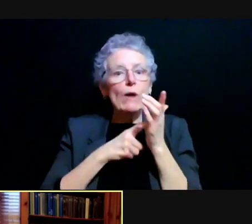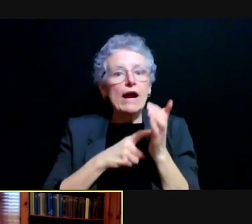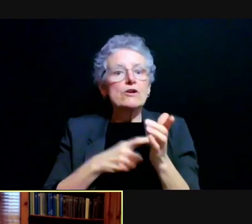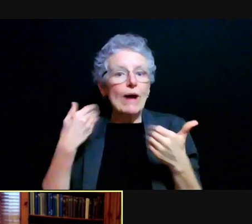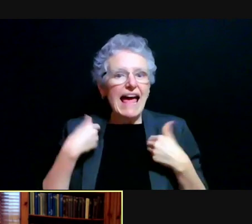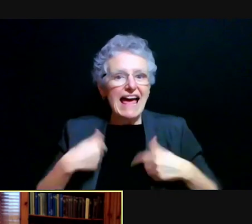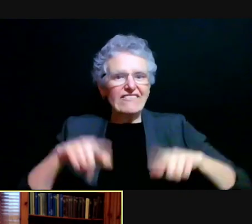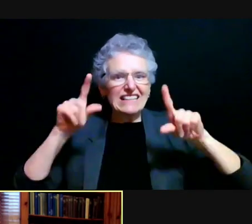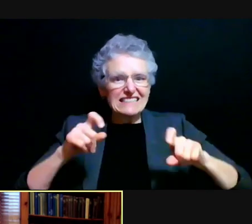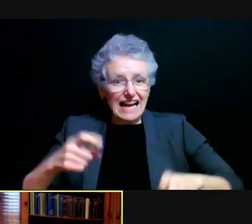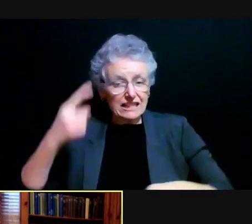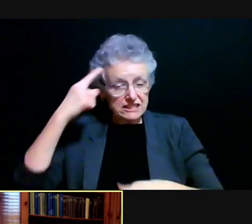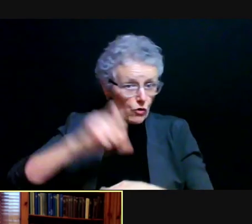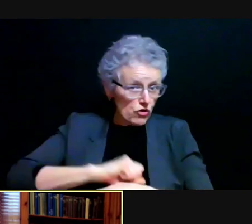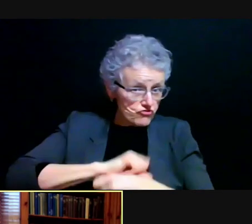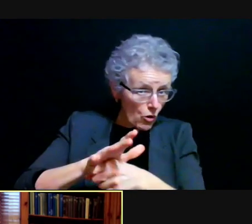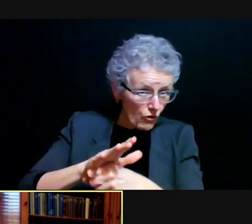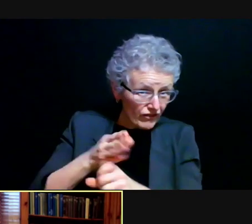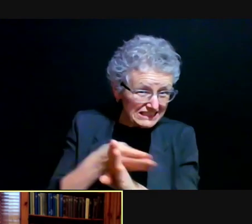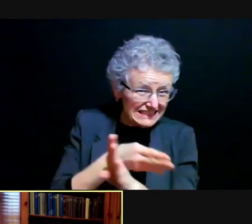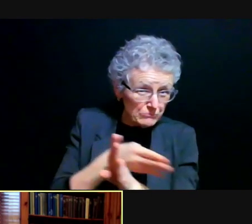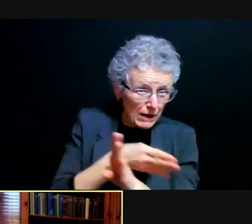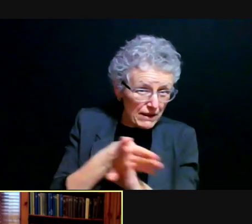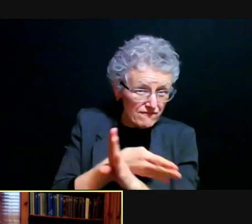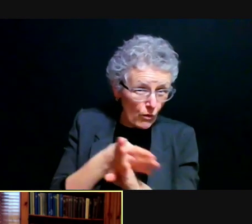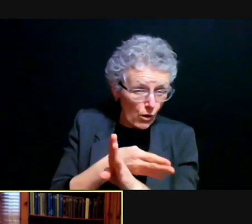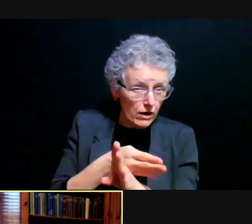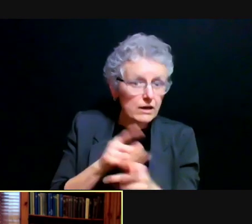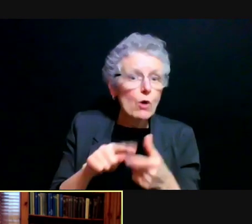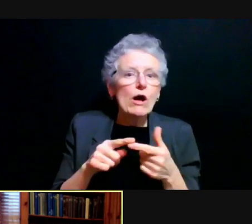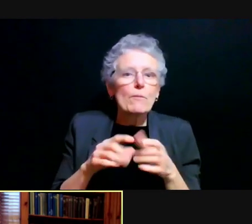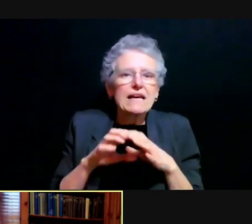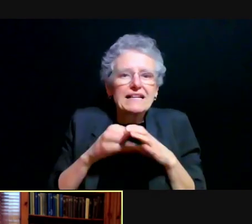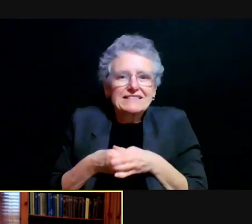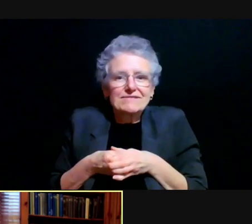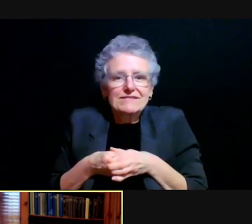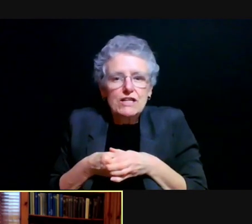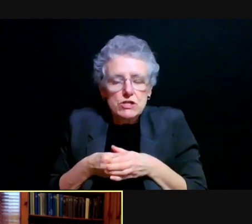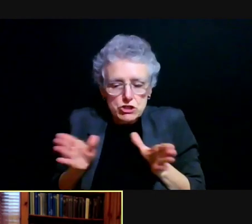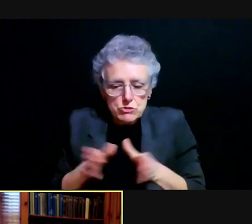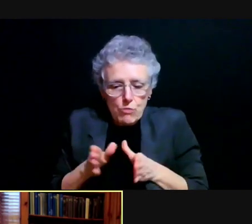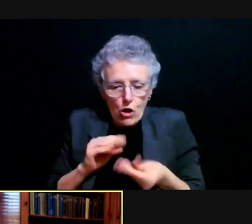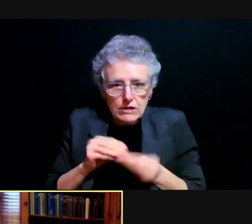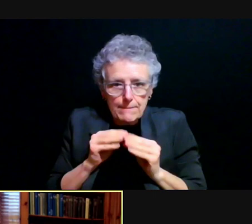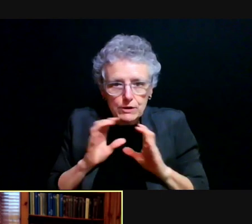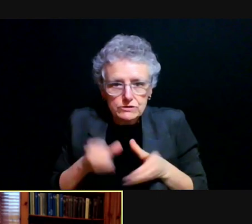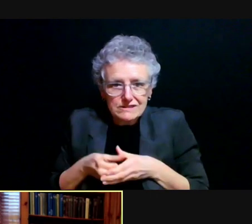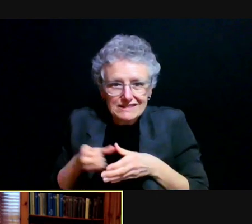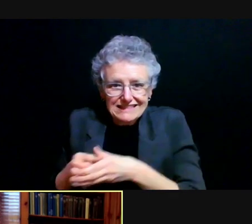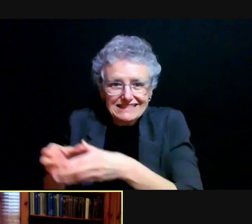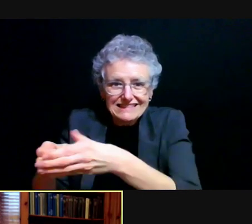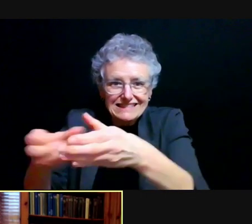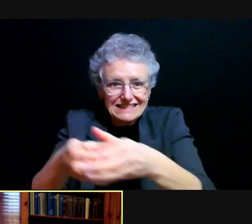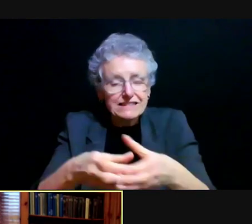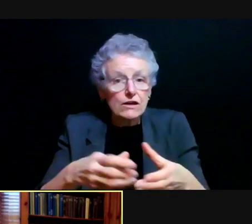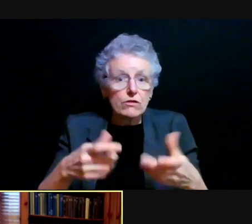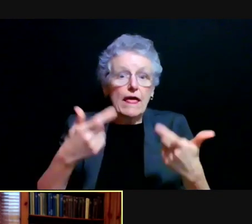within the proceeding days. There'll be seated in small clusters around our massive stadium. And we think we can do that safely.